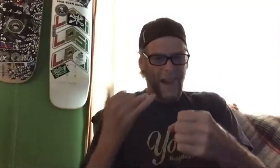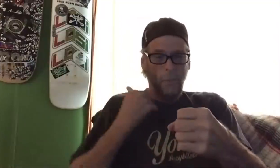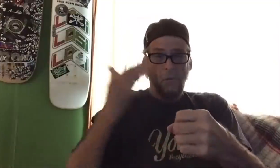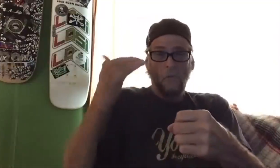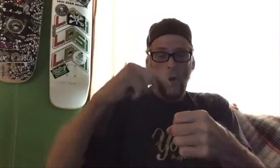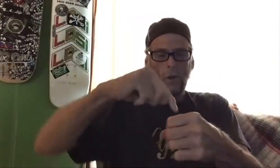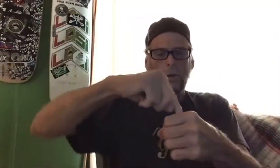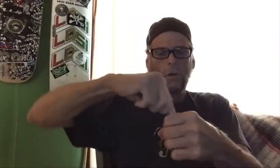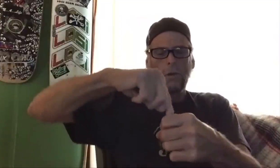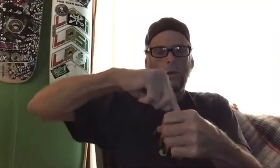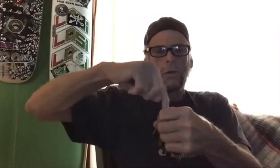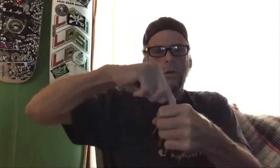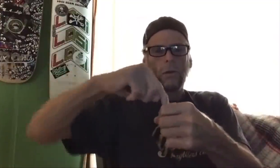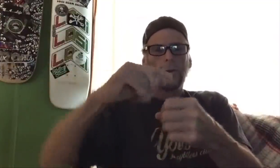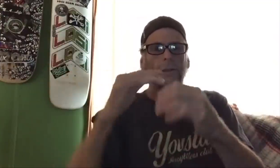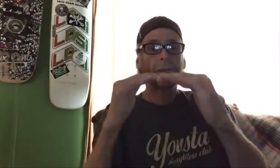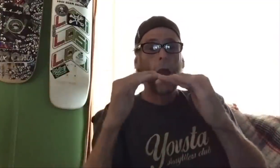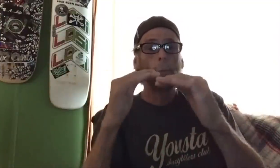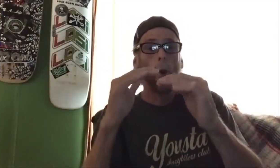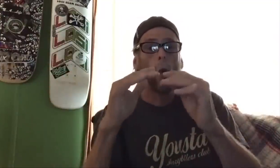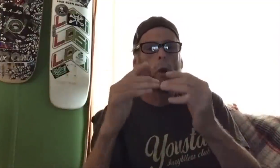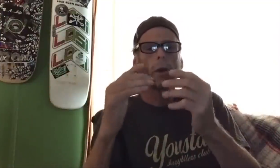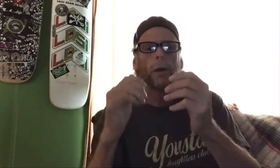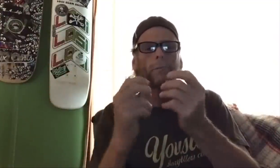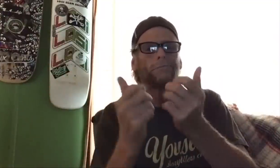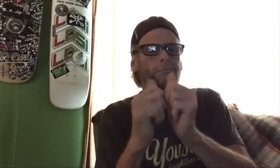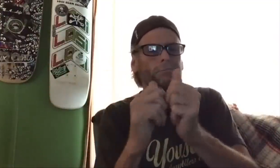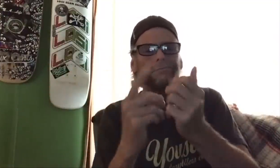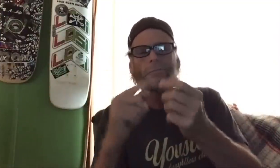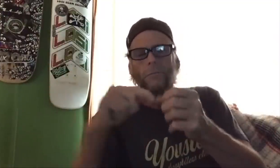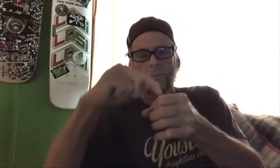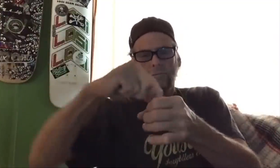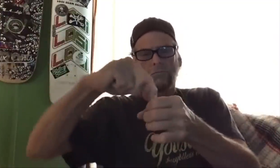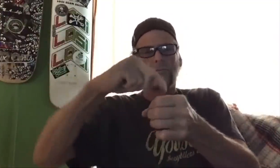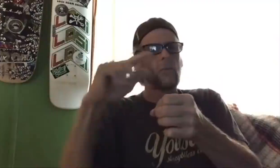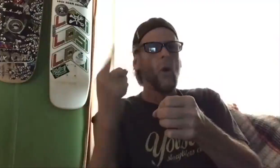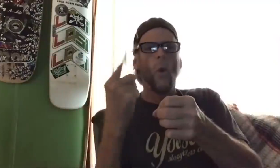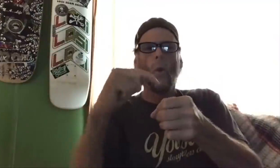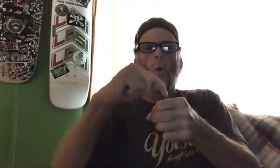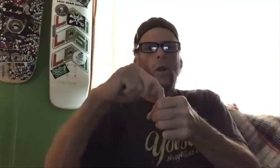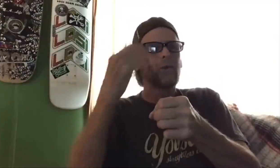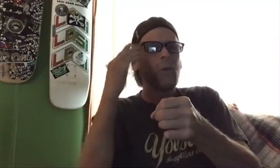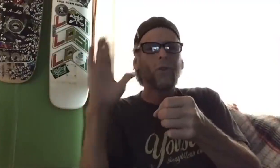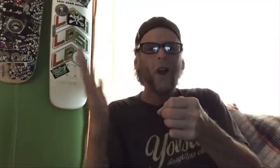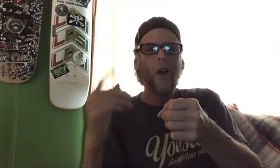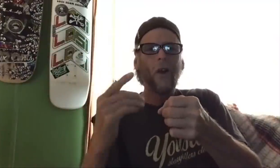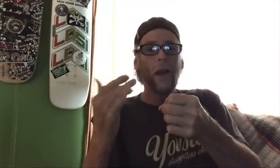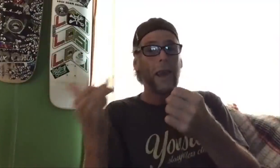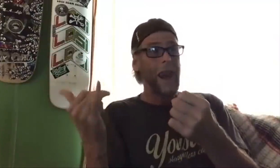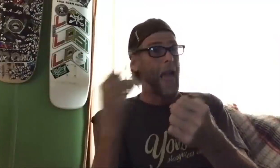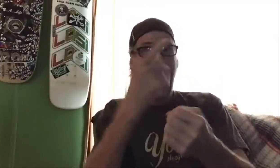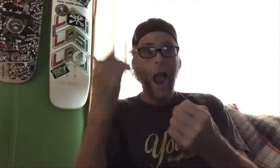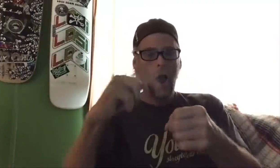Skaters and competition was such a small circle. People didn't know.